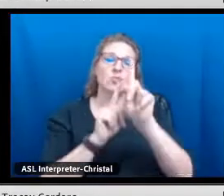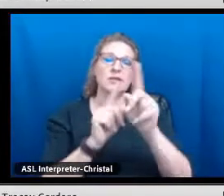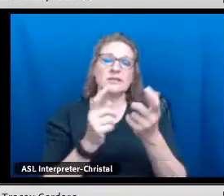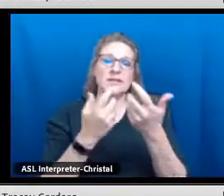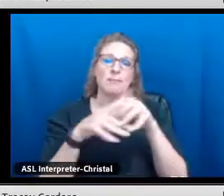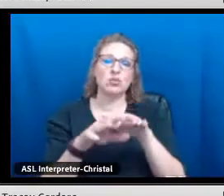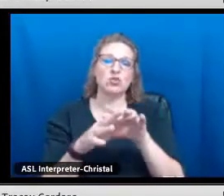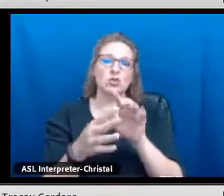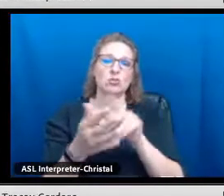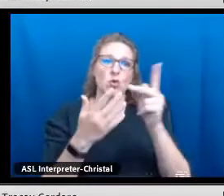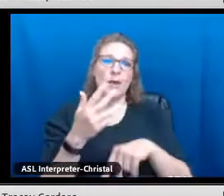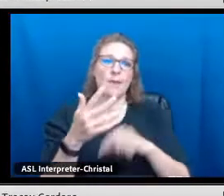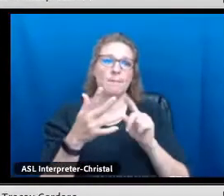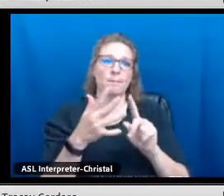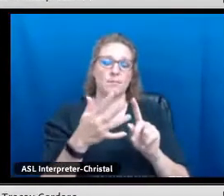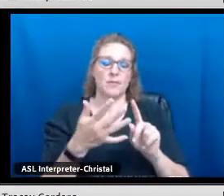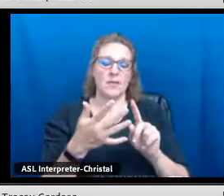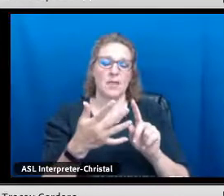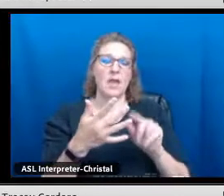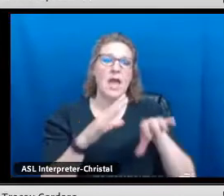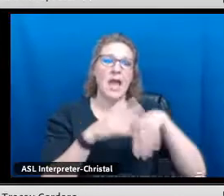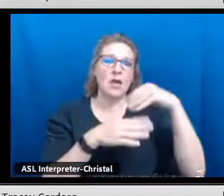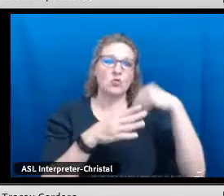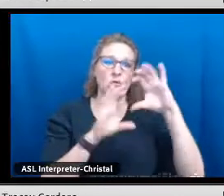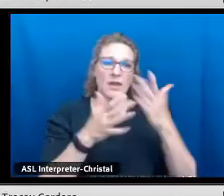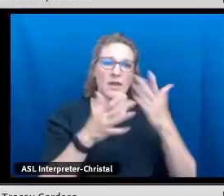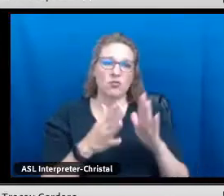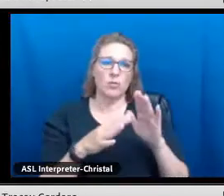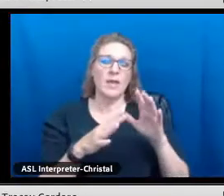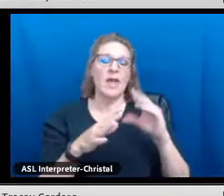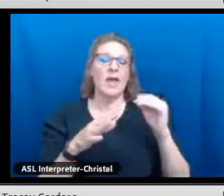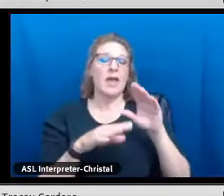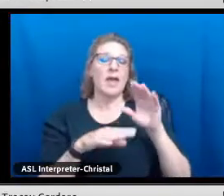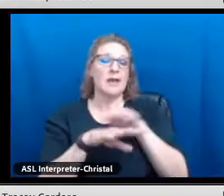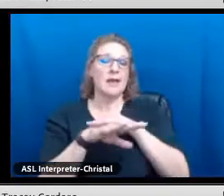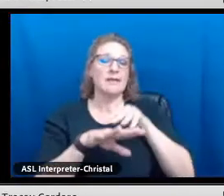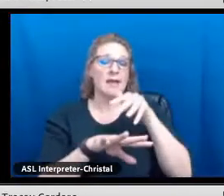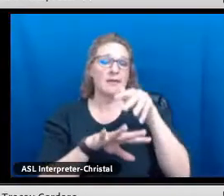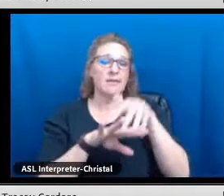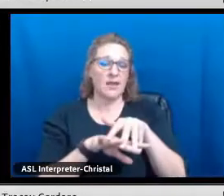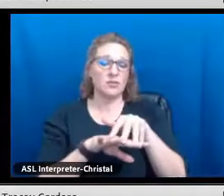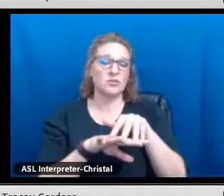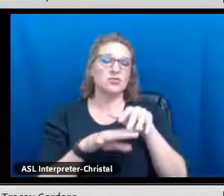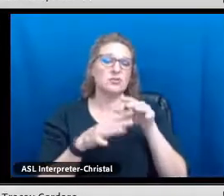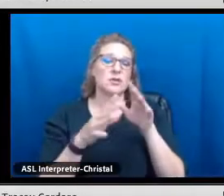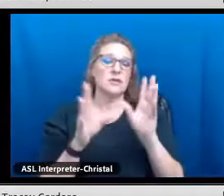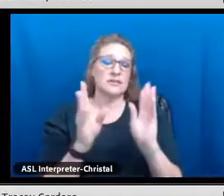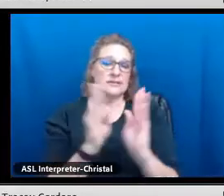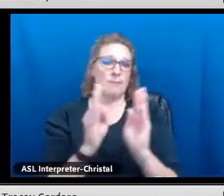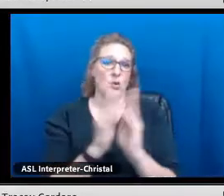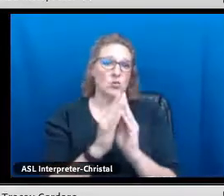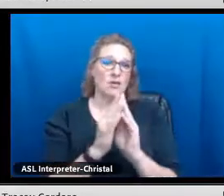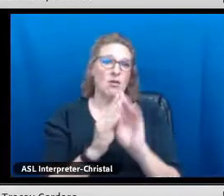We have a mentor apprentice immersion program, outdoor classrooms and a native language symposium.